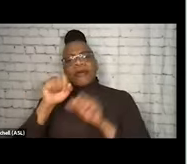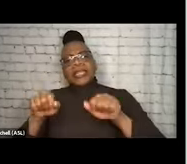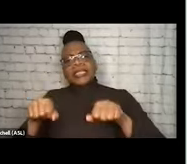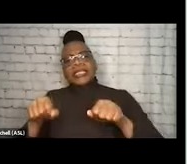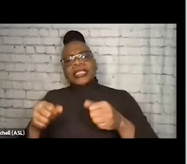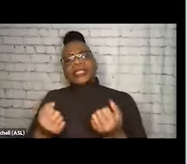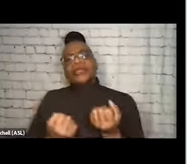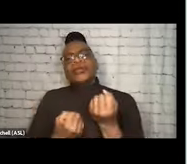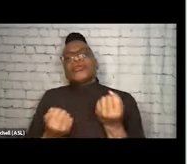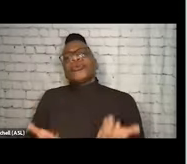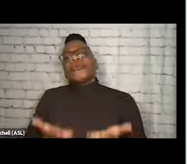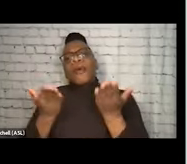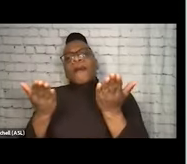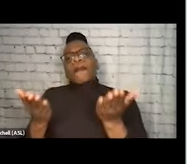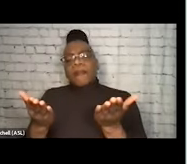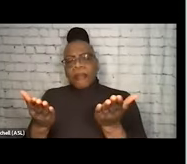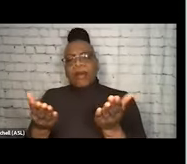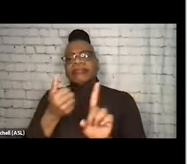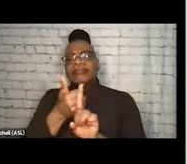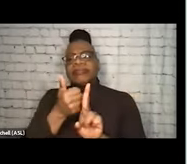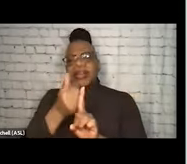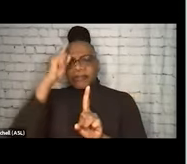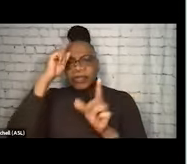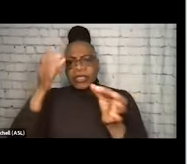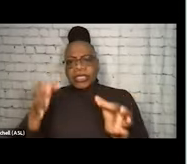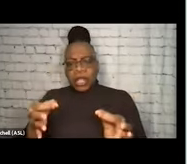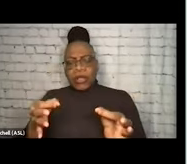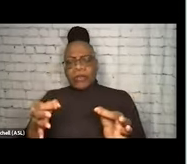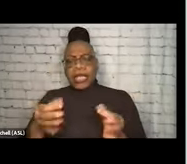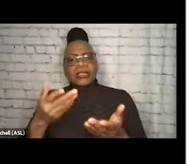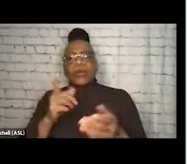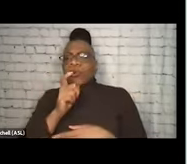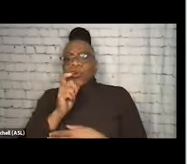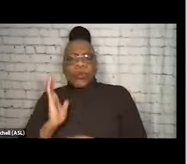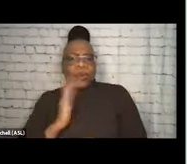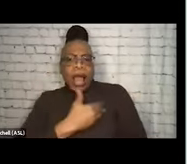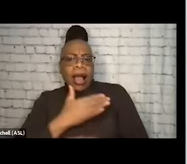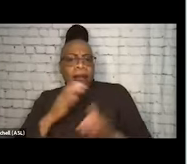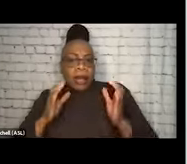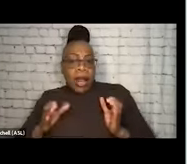among people who are using drugs, whoever our client base might be. For me, when I challenge myself to look at,